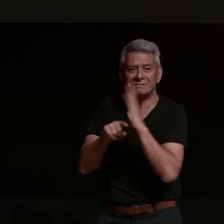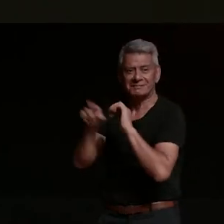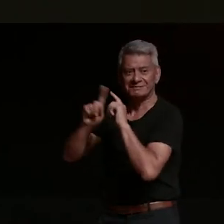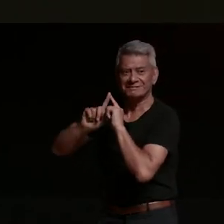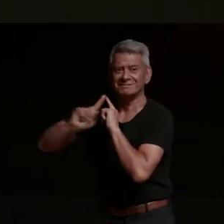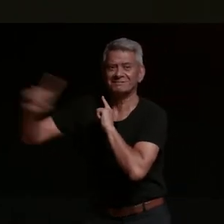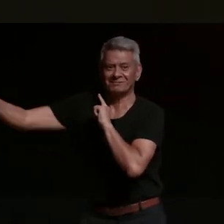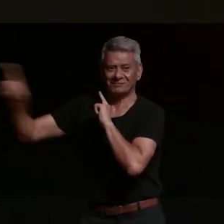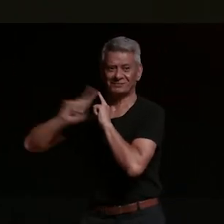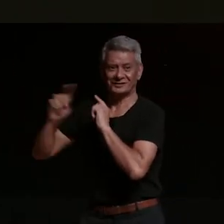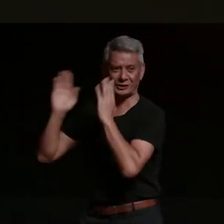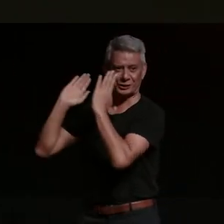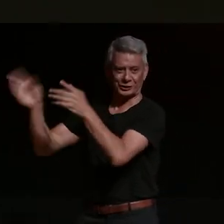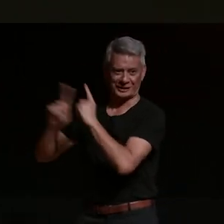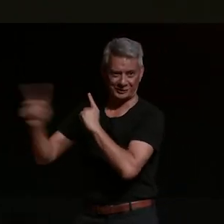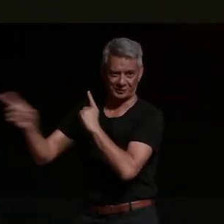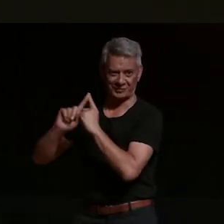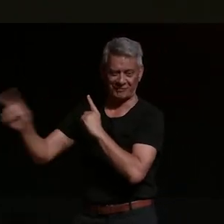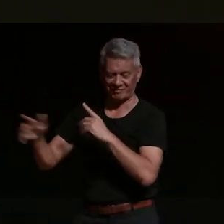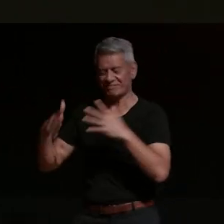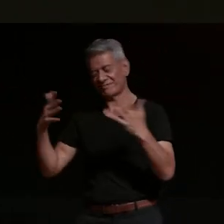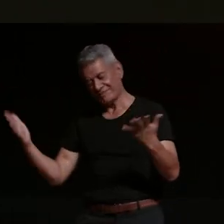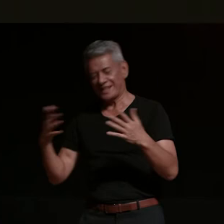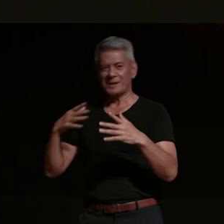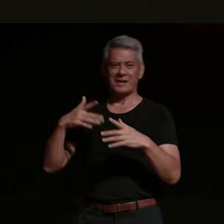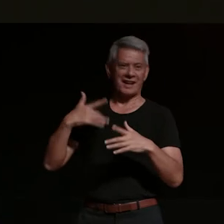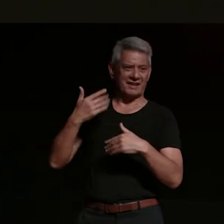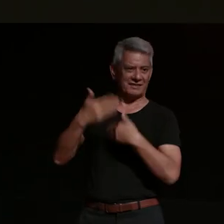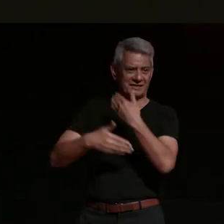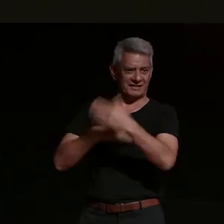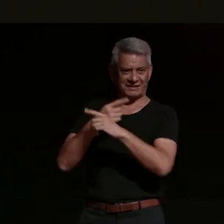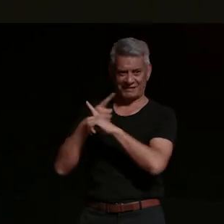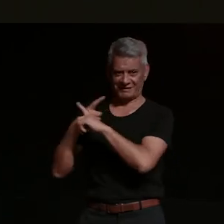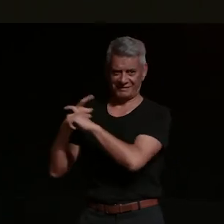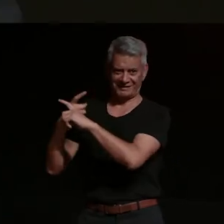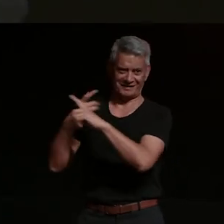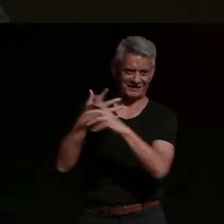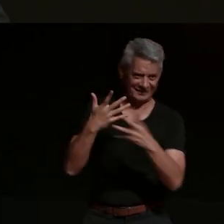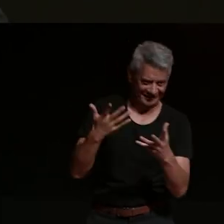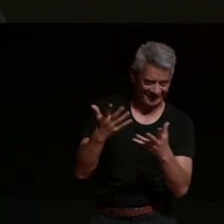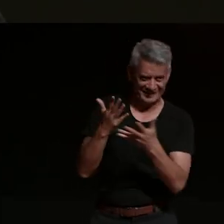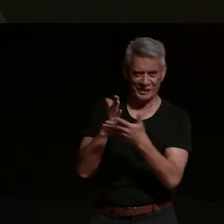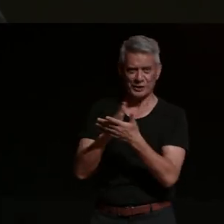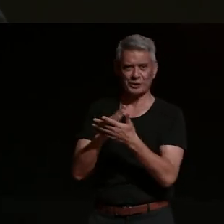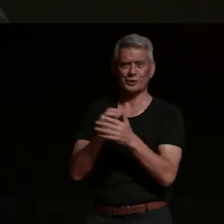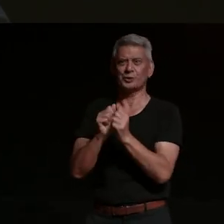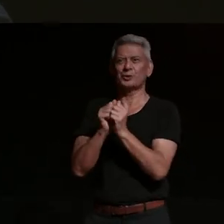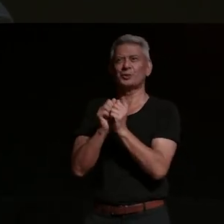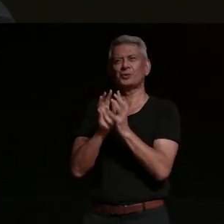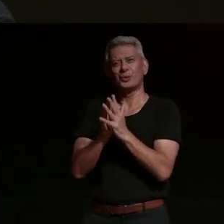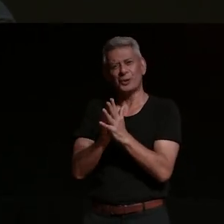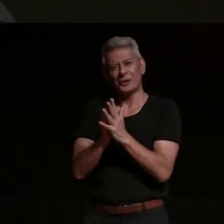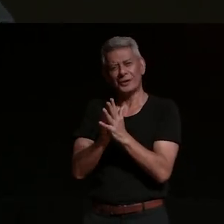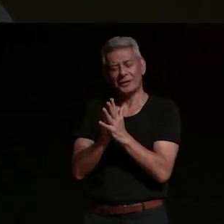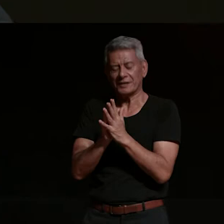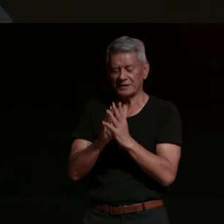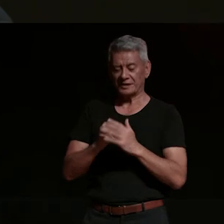street did it twice got it confiscated both times and a smack worth it about a year into ownership